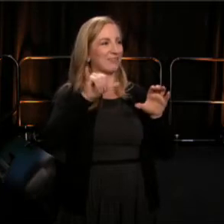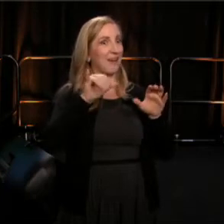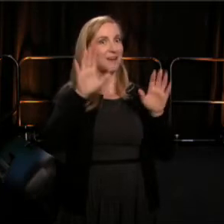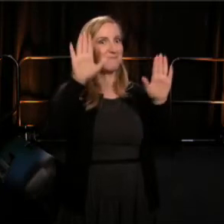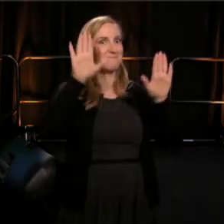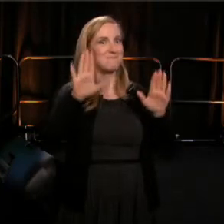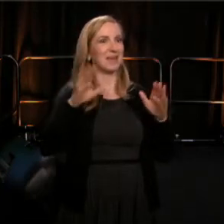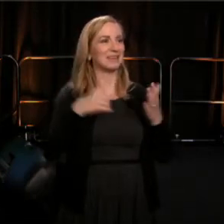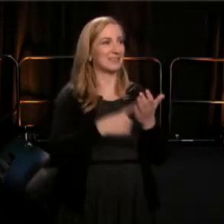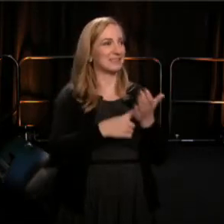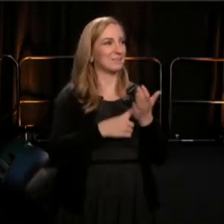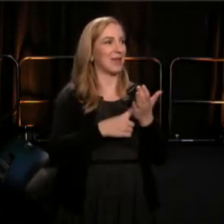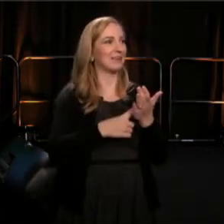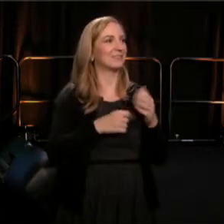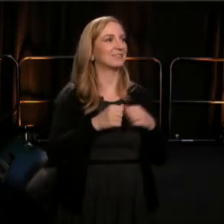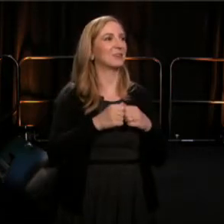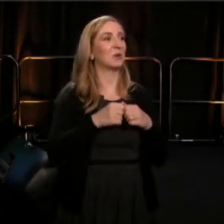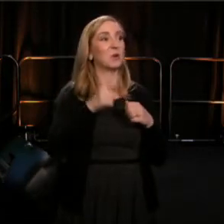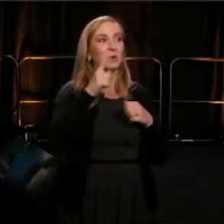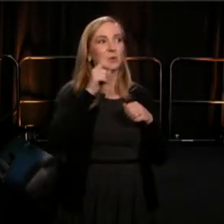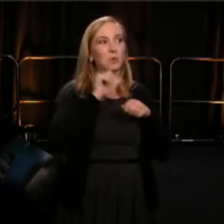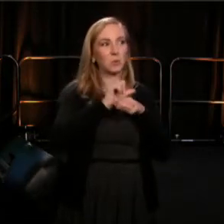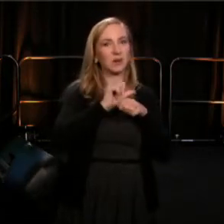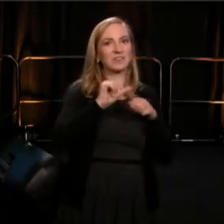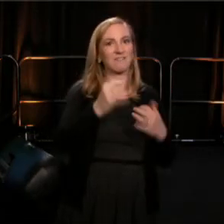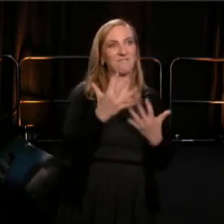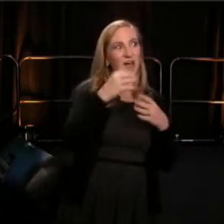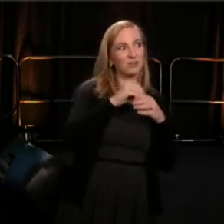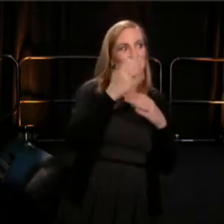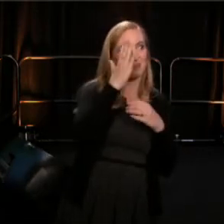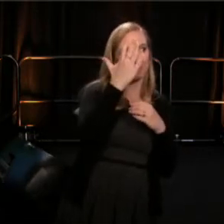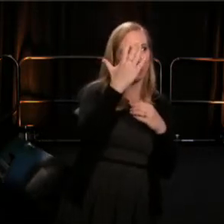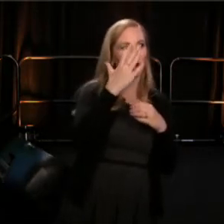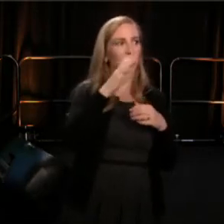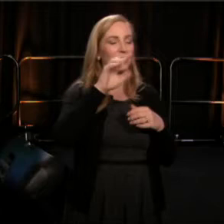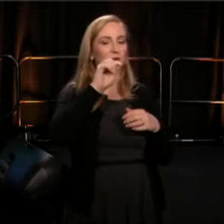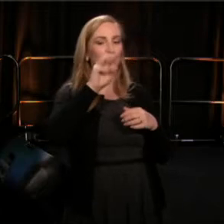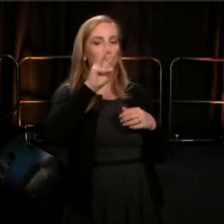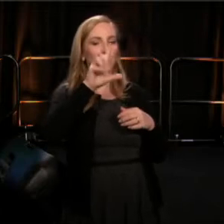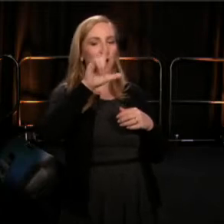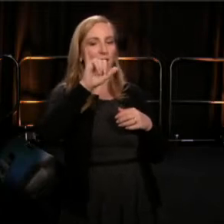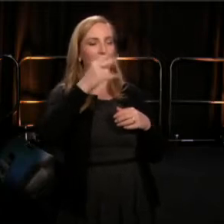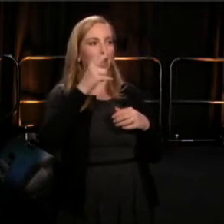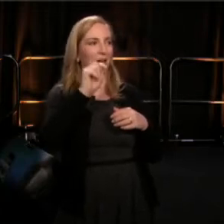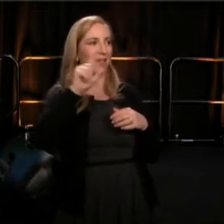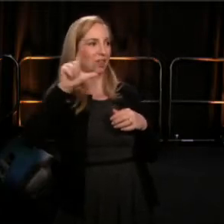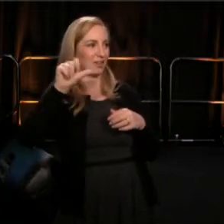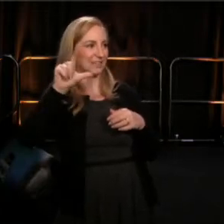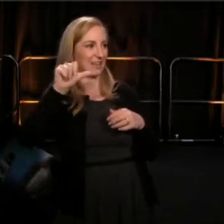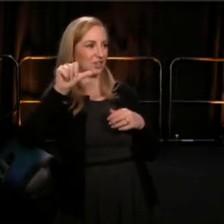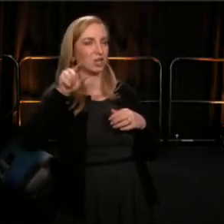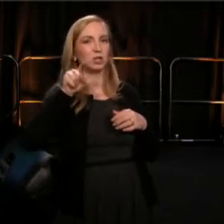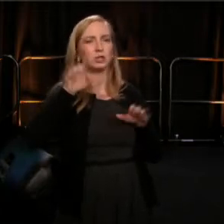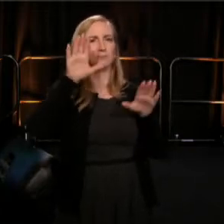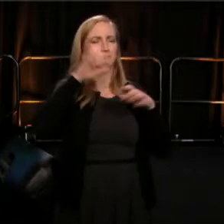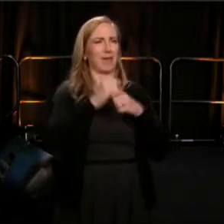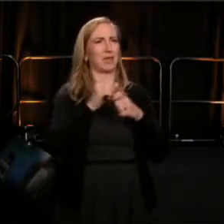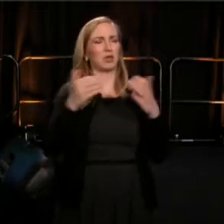through works like: Fire in the Mirror, and Twilight Los Angeles, she's created a new kind of theater, matching her transformative gifts